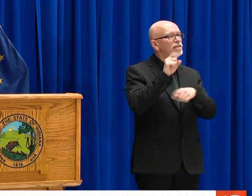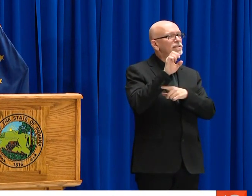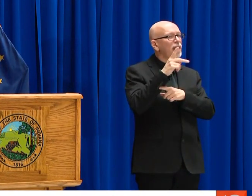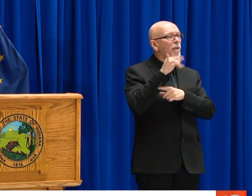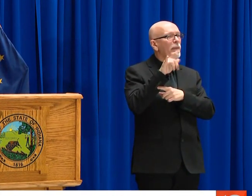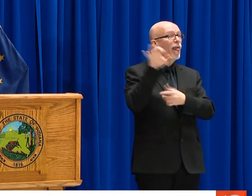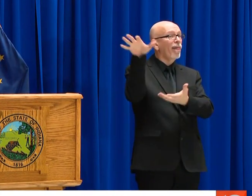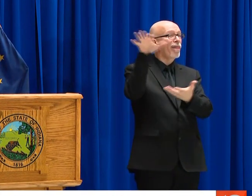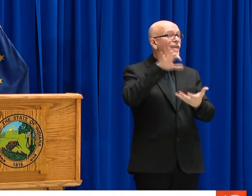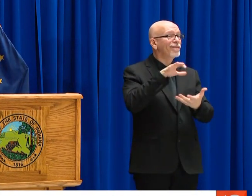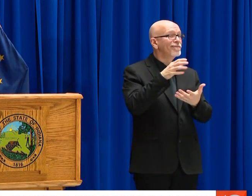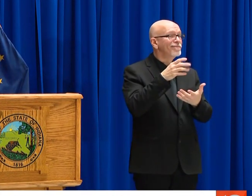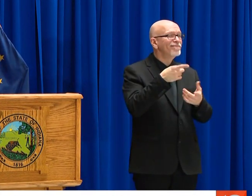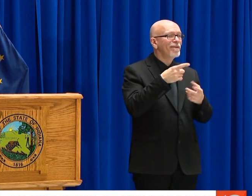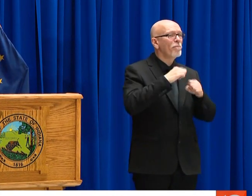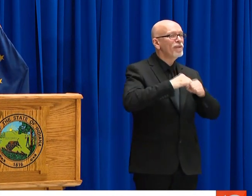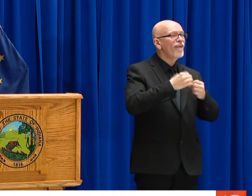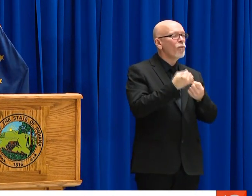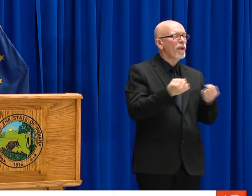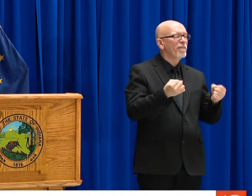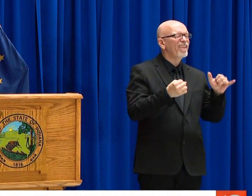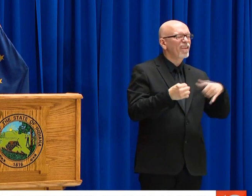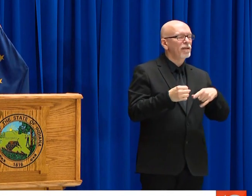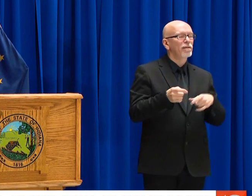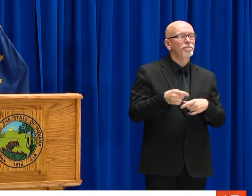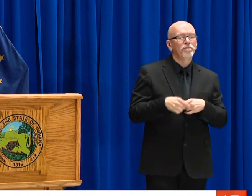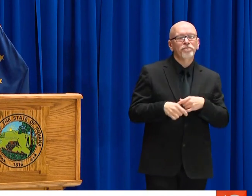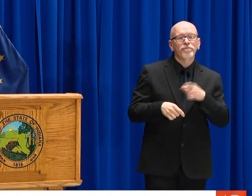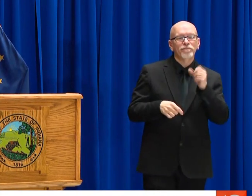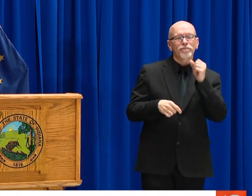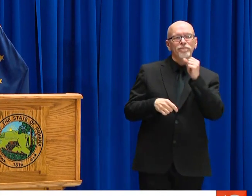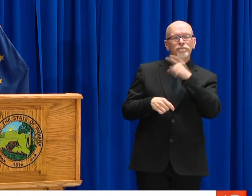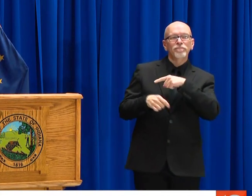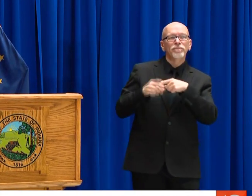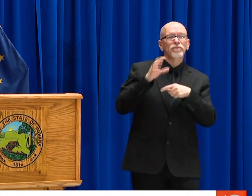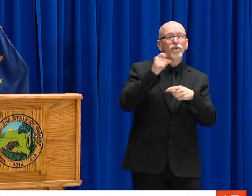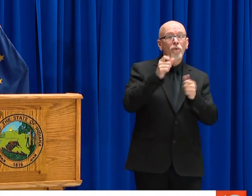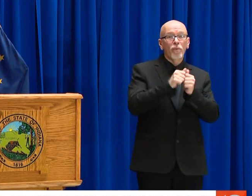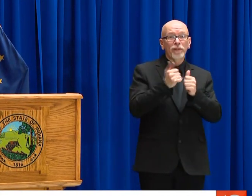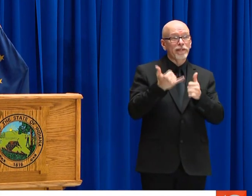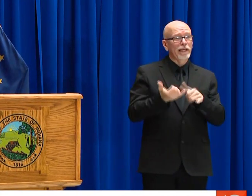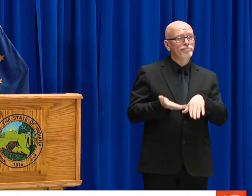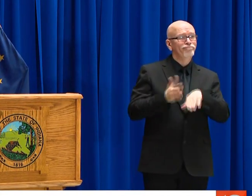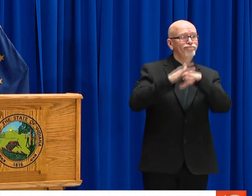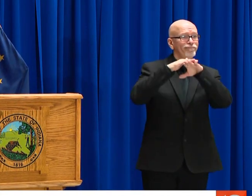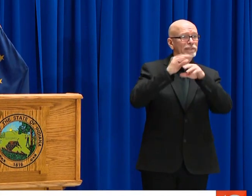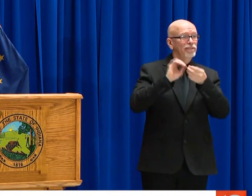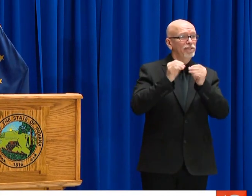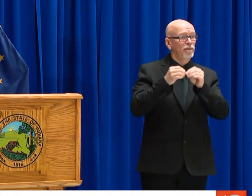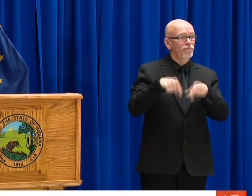EARLIER ABOUT TRYING TO GET FROM MEDIA A FEDERAL -- STRATEGIC NATIONAL STOCKPILE?